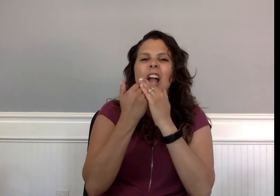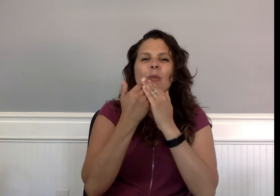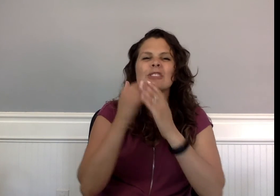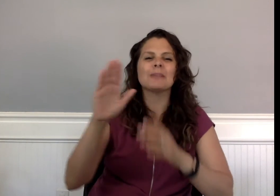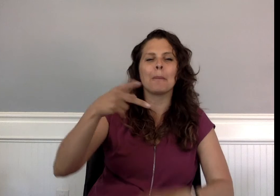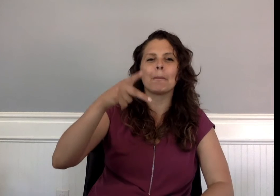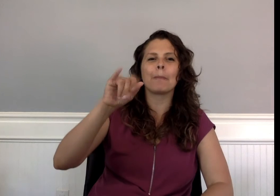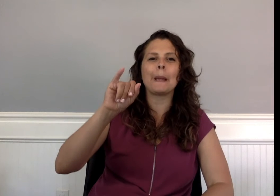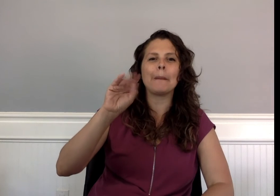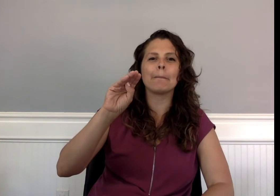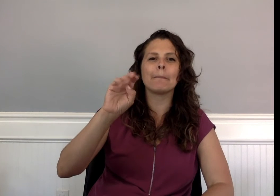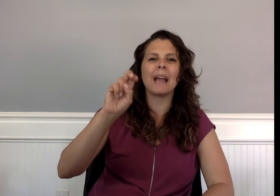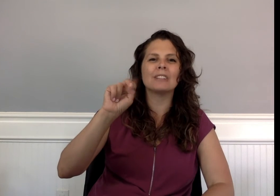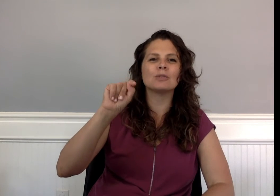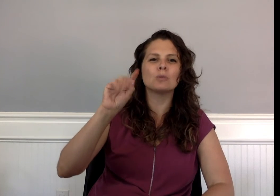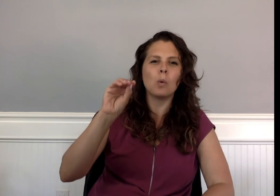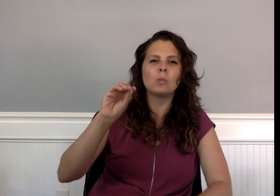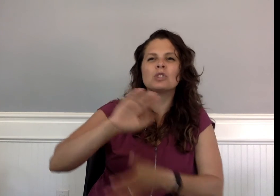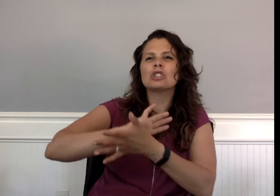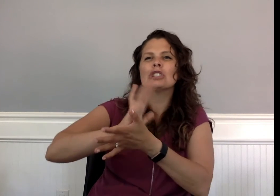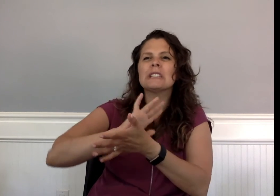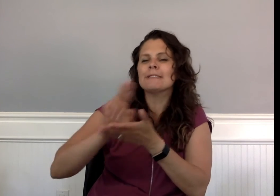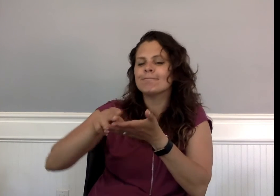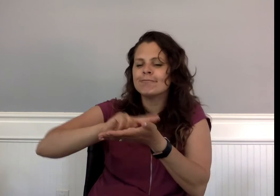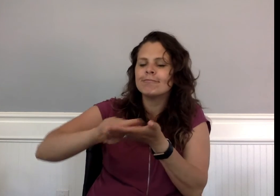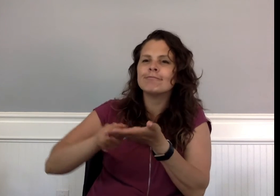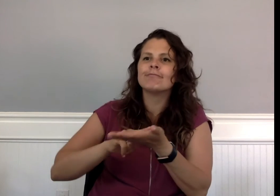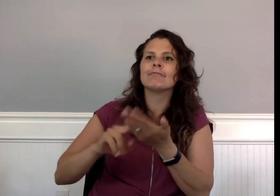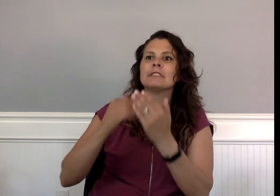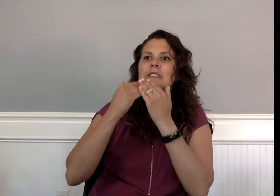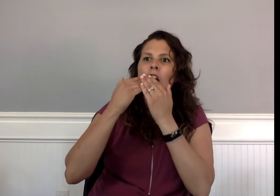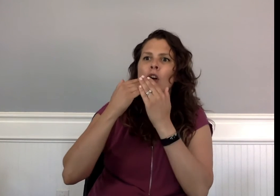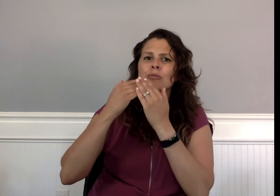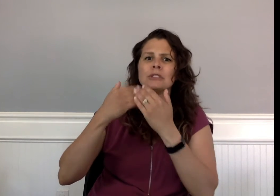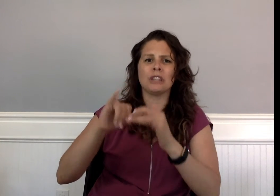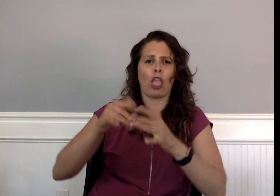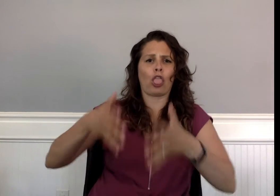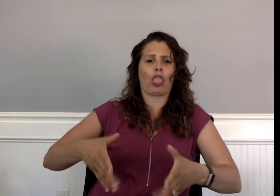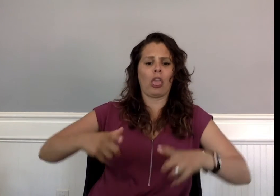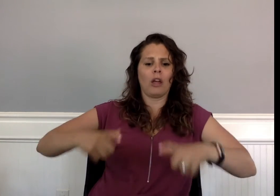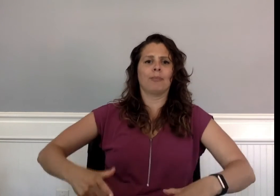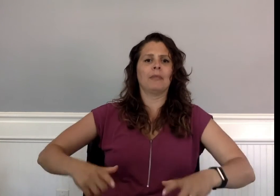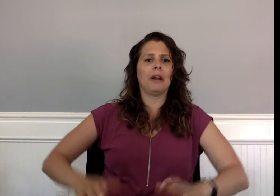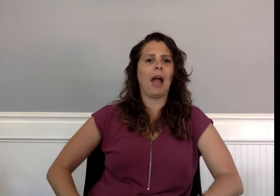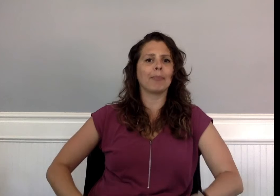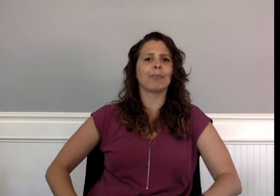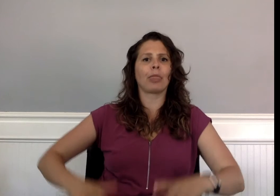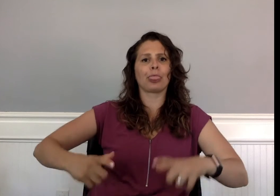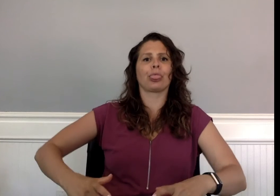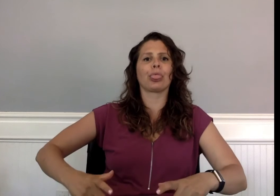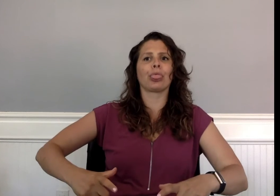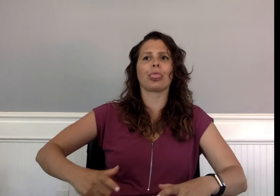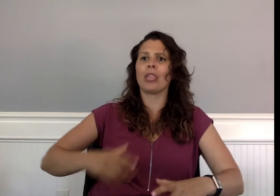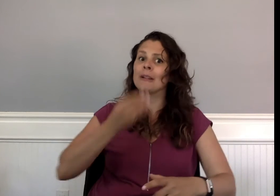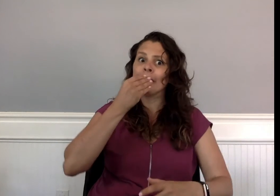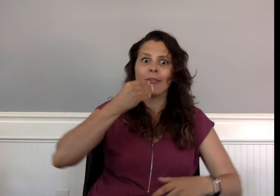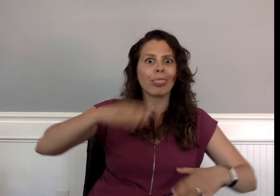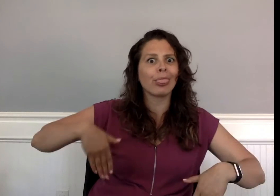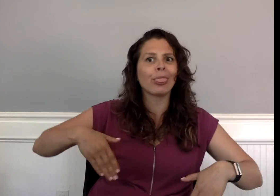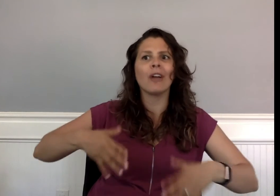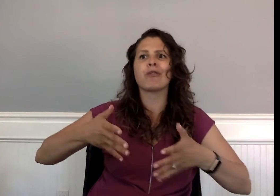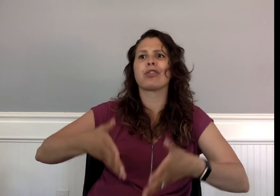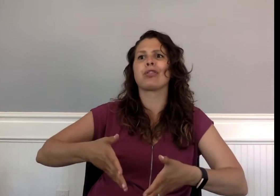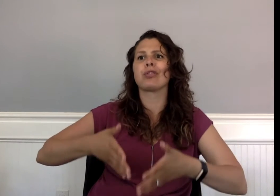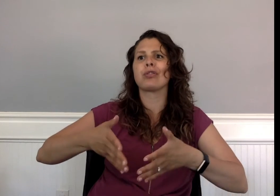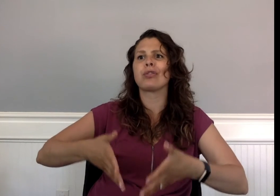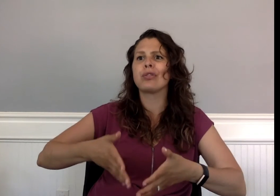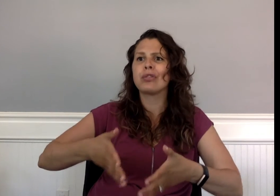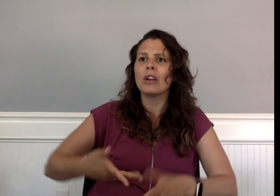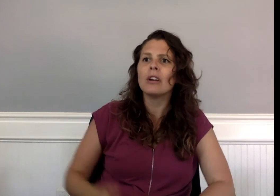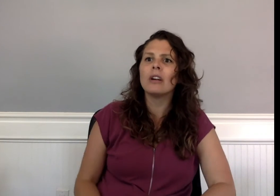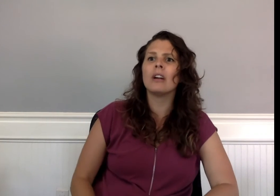plates of pimento-and-cheese sandwiches still on their laps.